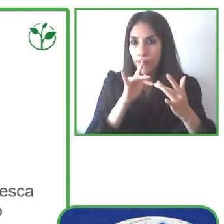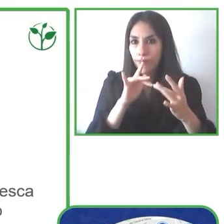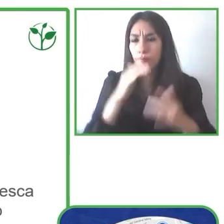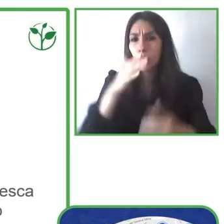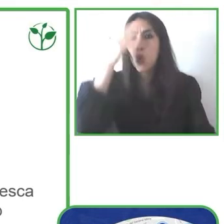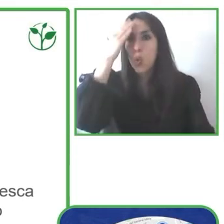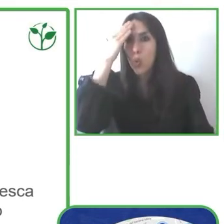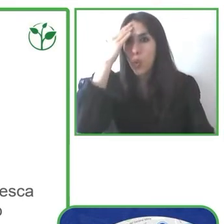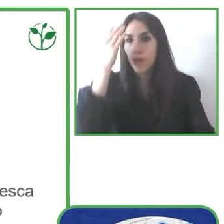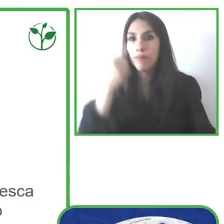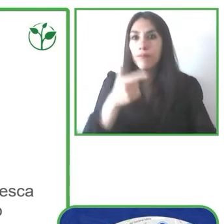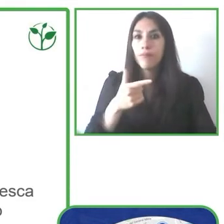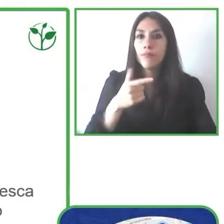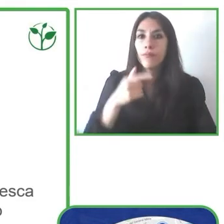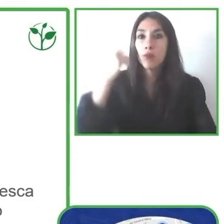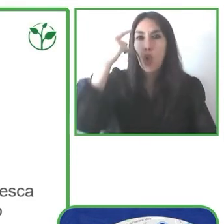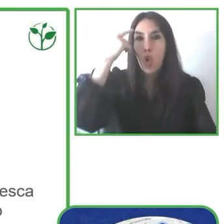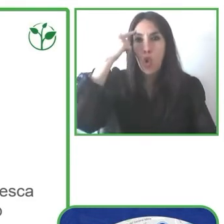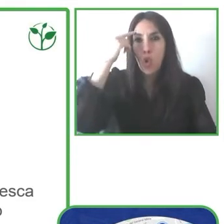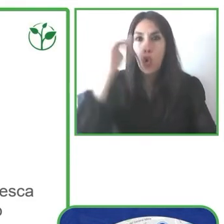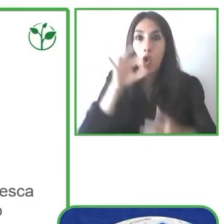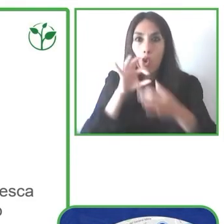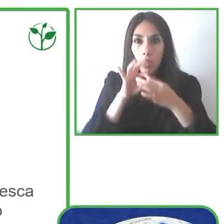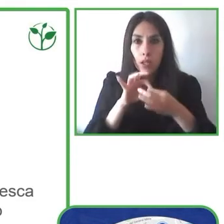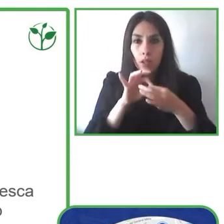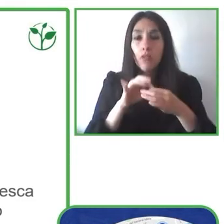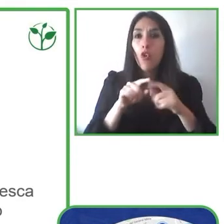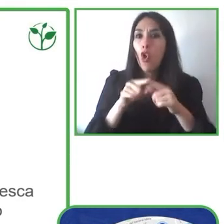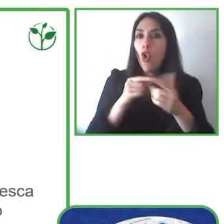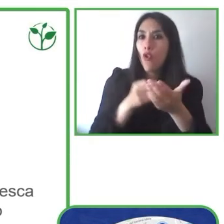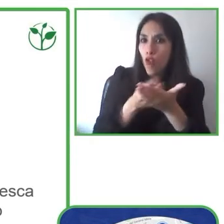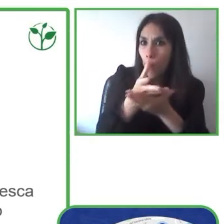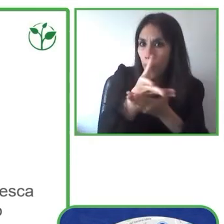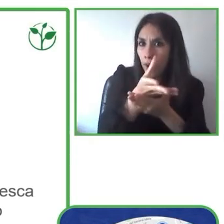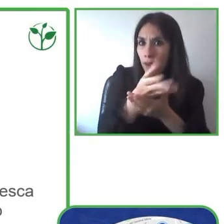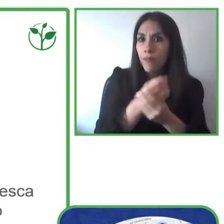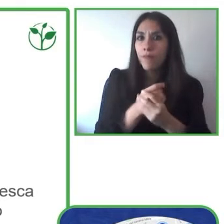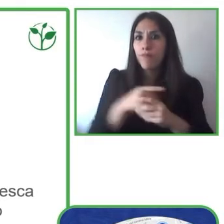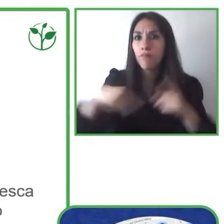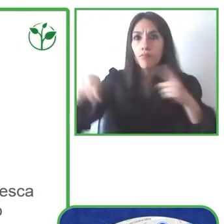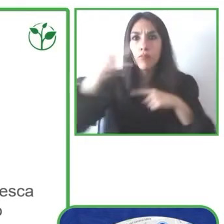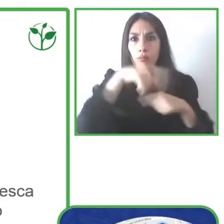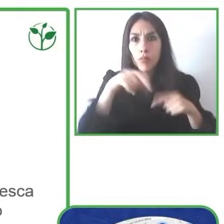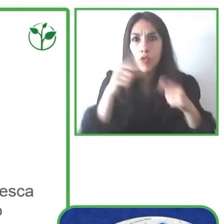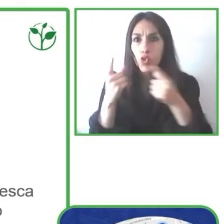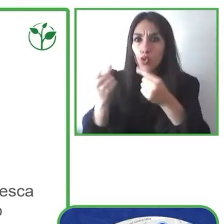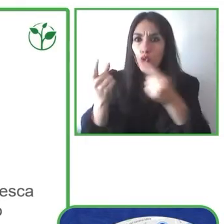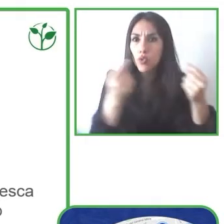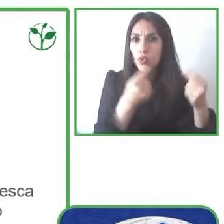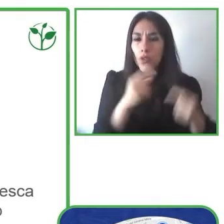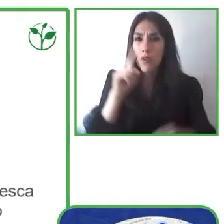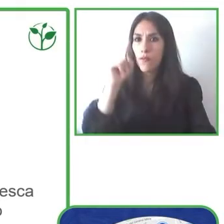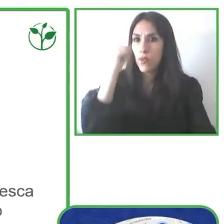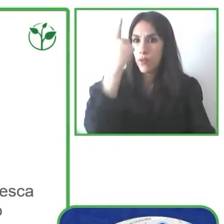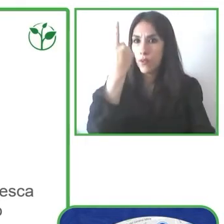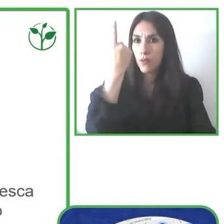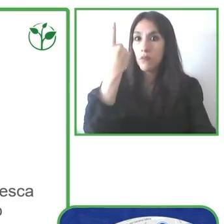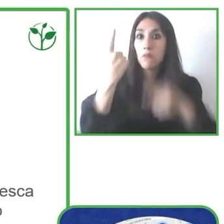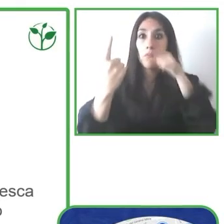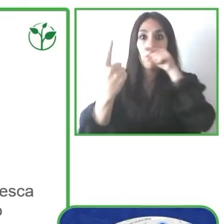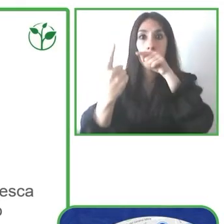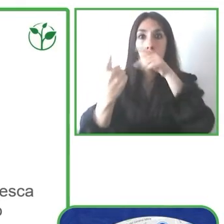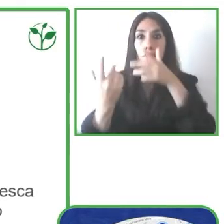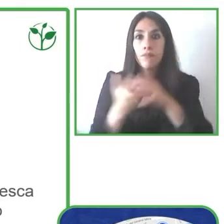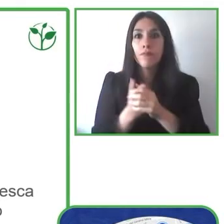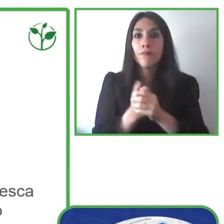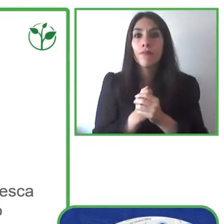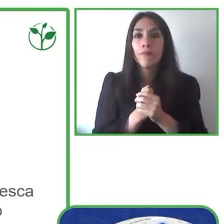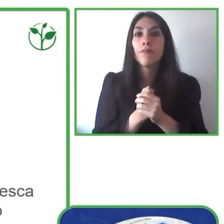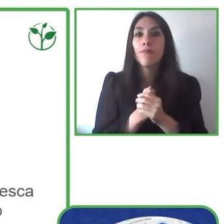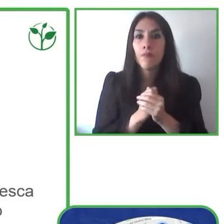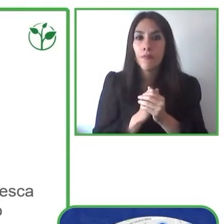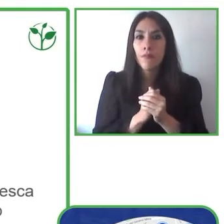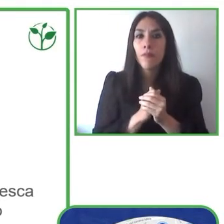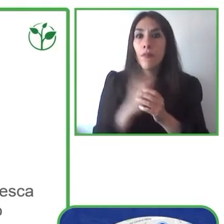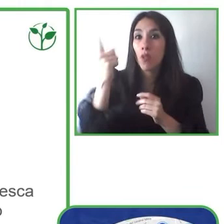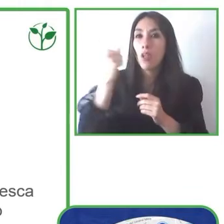lack of information about the certain issues. The primary one being that where are parking